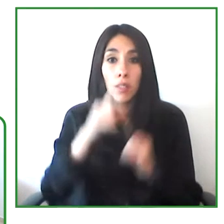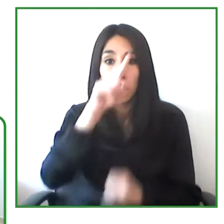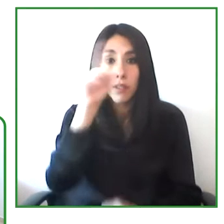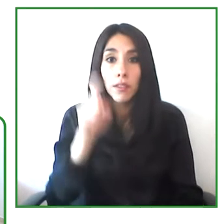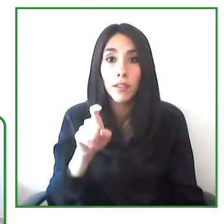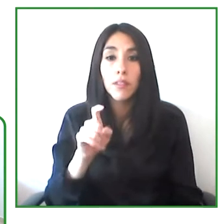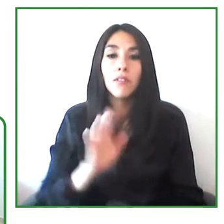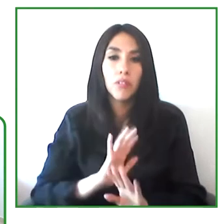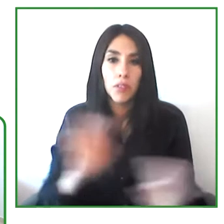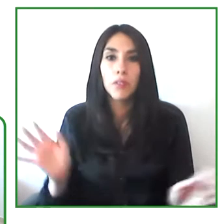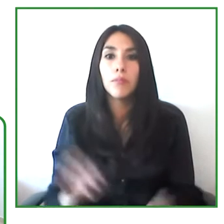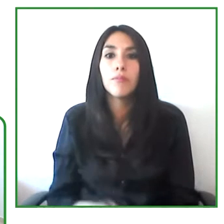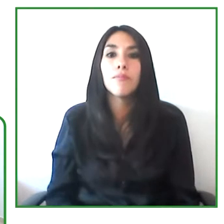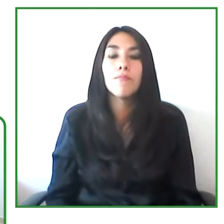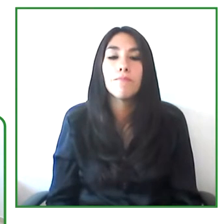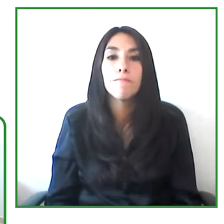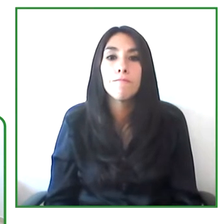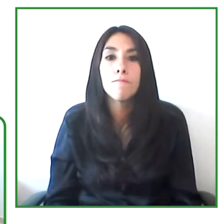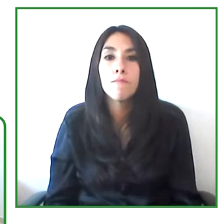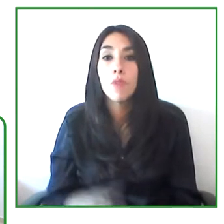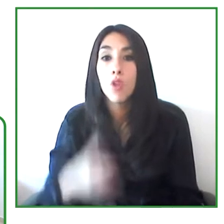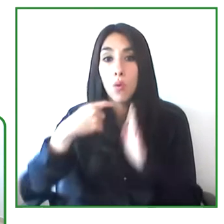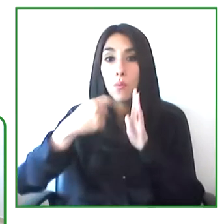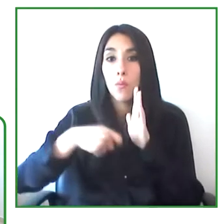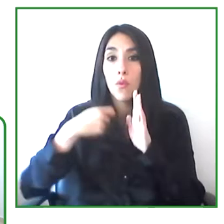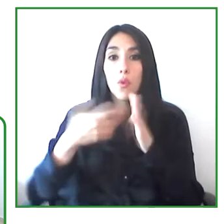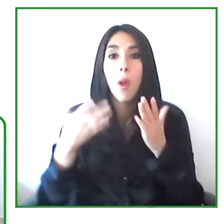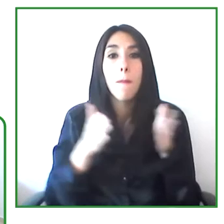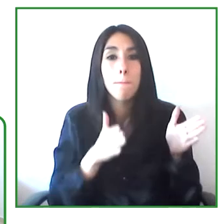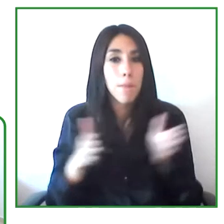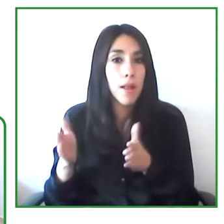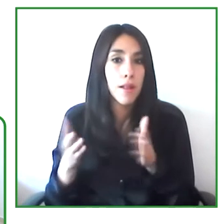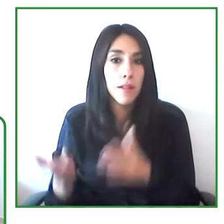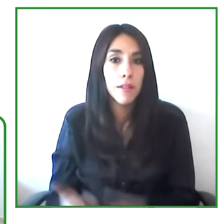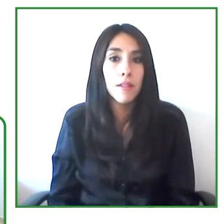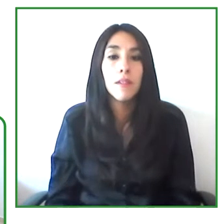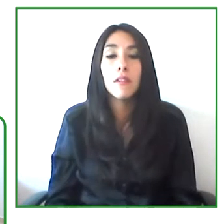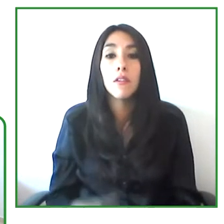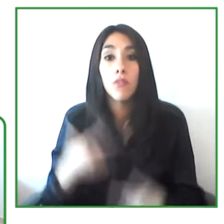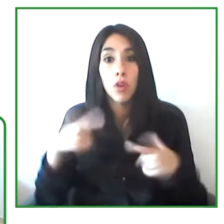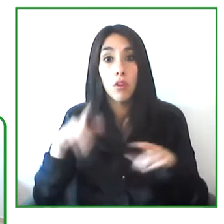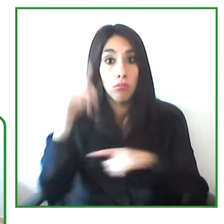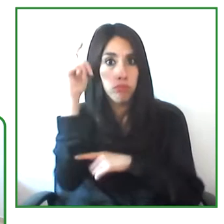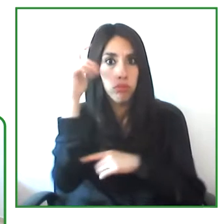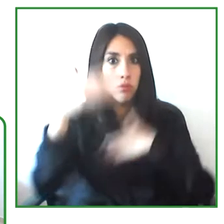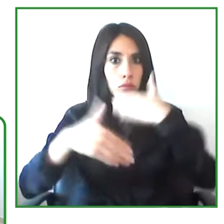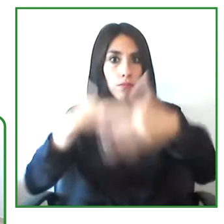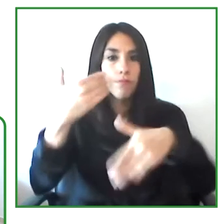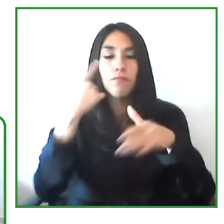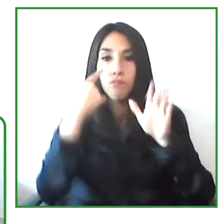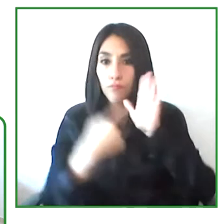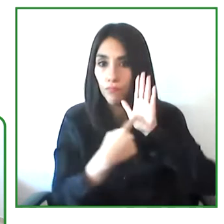is, will the Pacto de Productividad Chile, be able to present the same technological solutions?